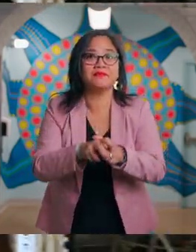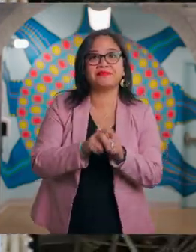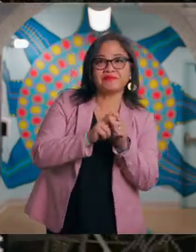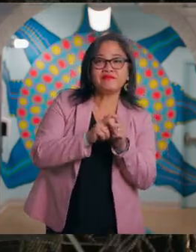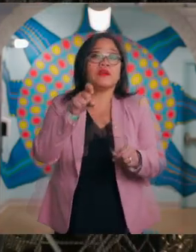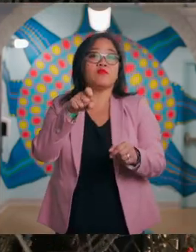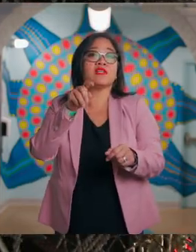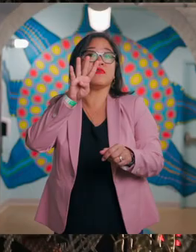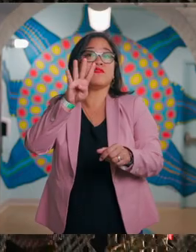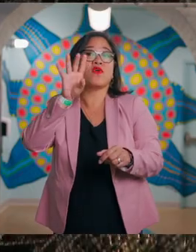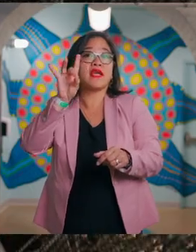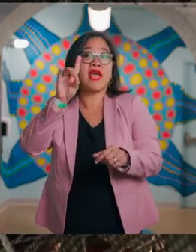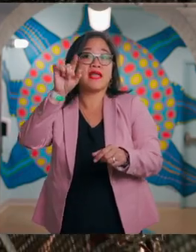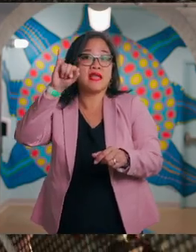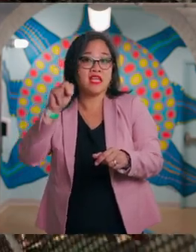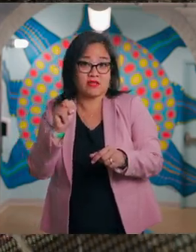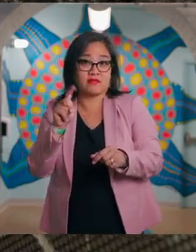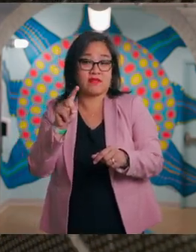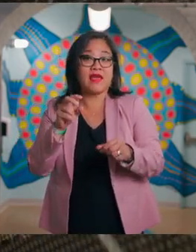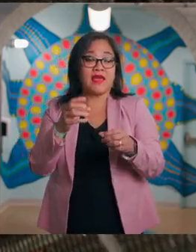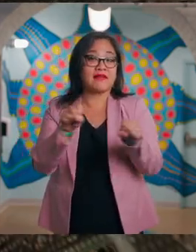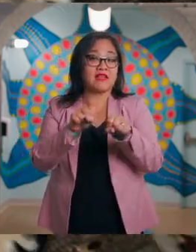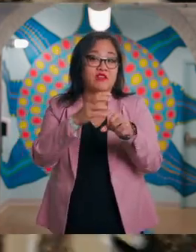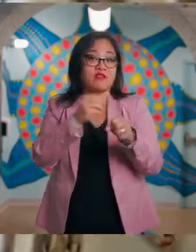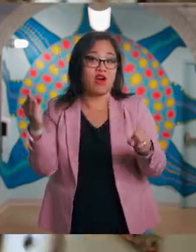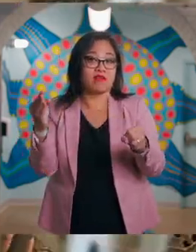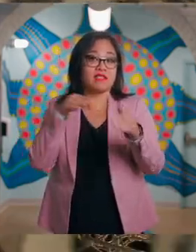The rope may feel hard on your feet.